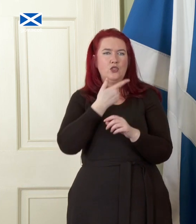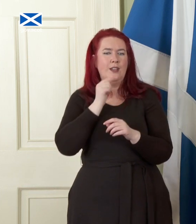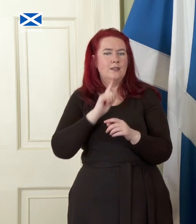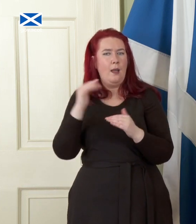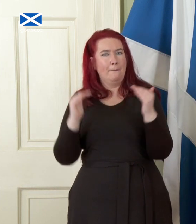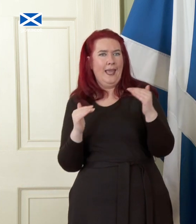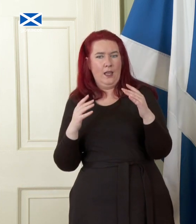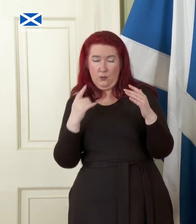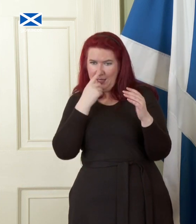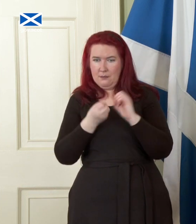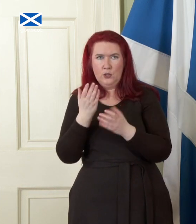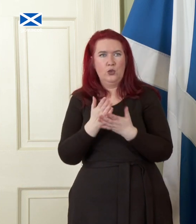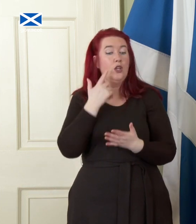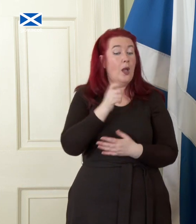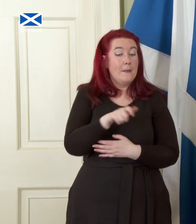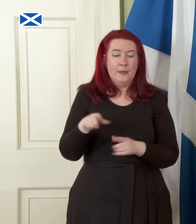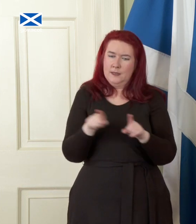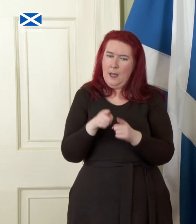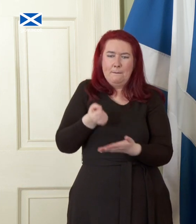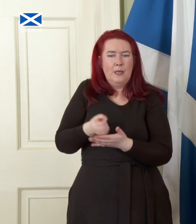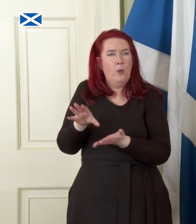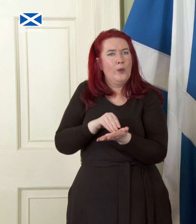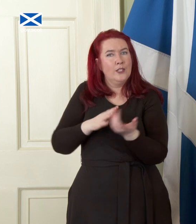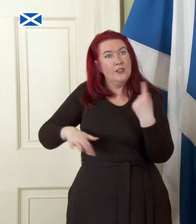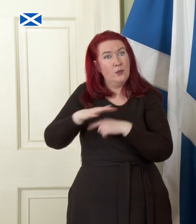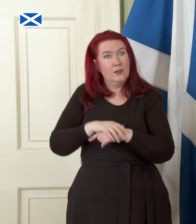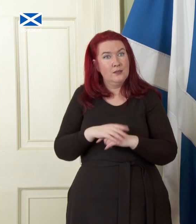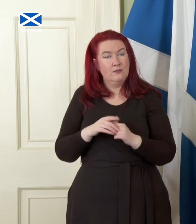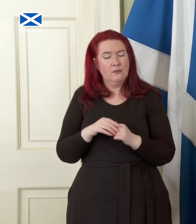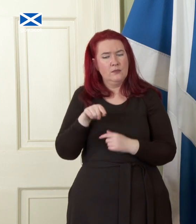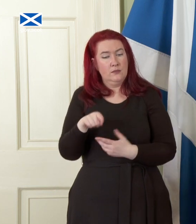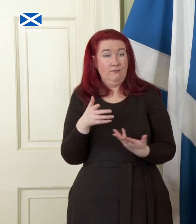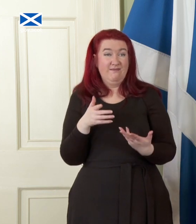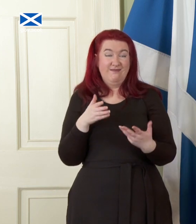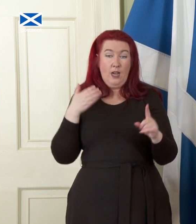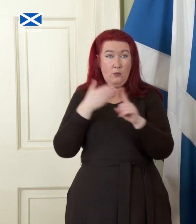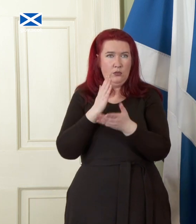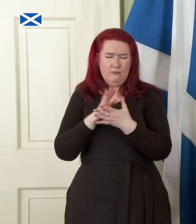same minimum wage rate as everyone else. It is an approach based on human well-being, lifting